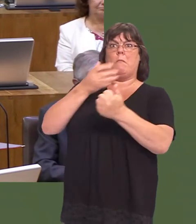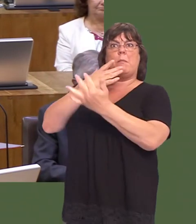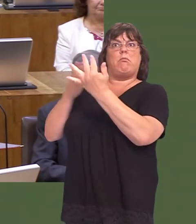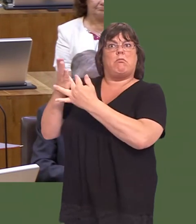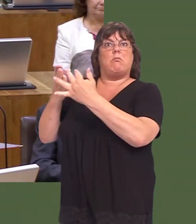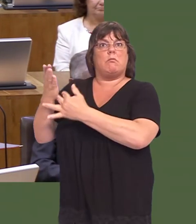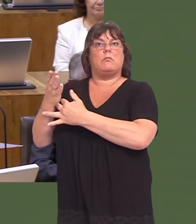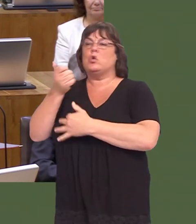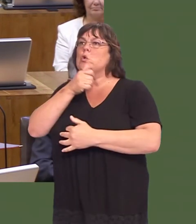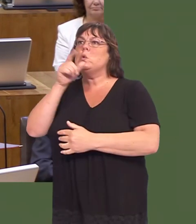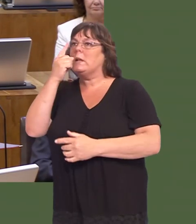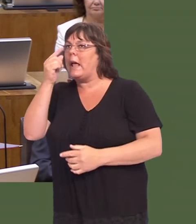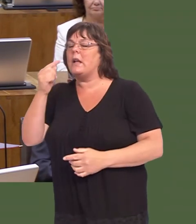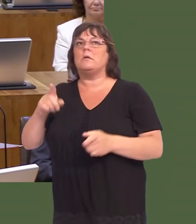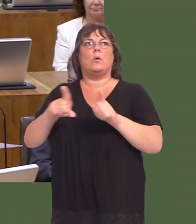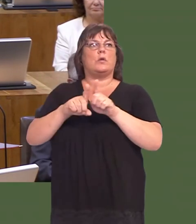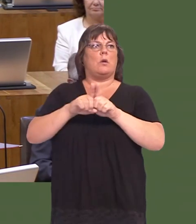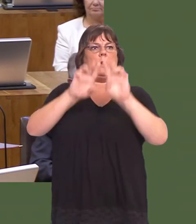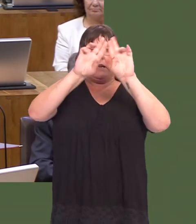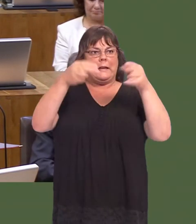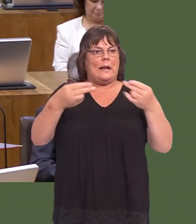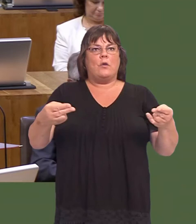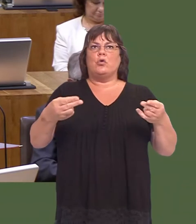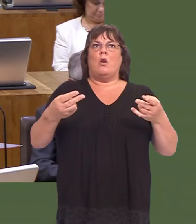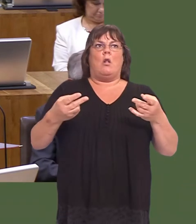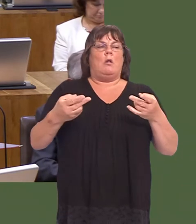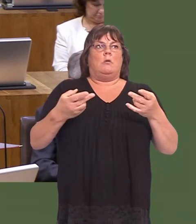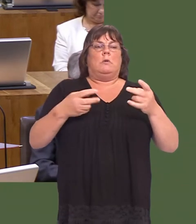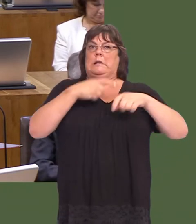be able to use, and the fact that we have had success in international cyclingóGeraint